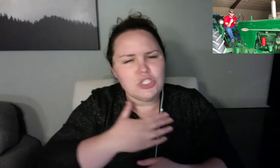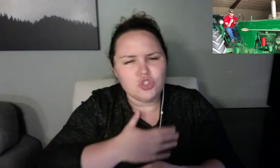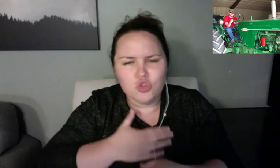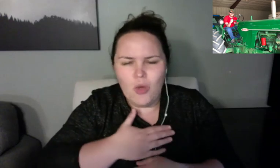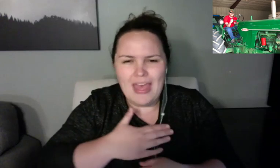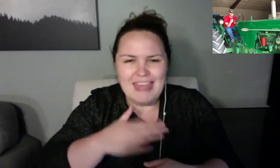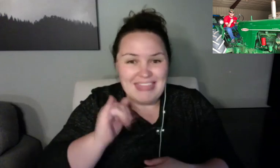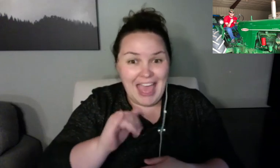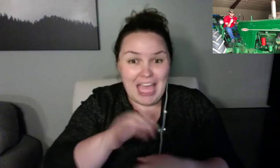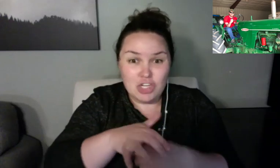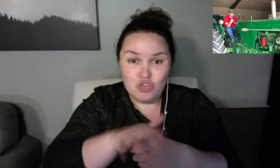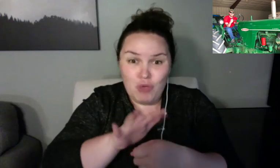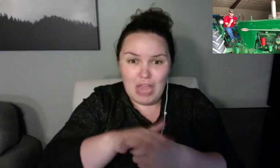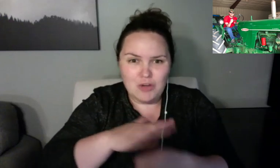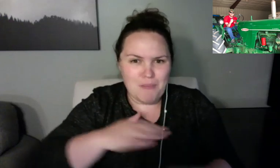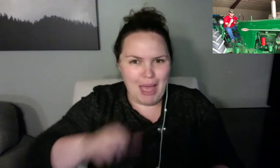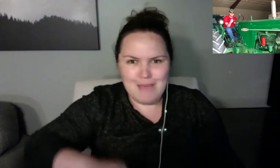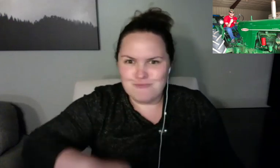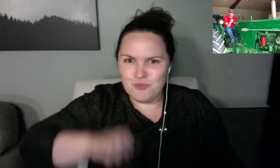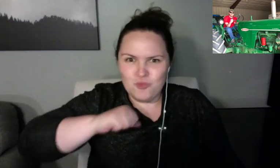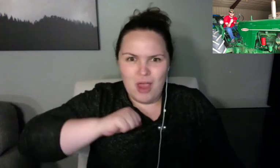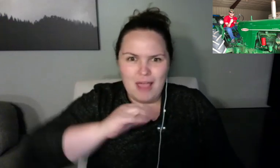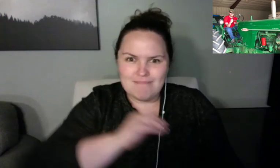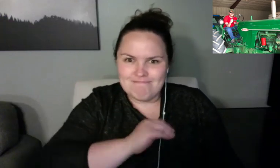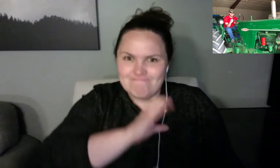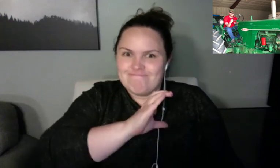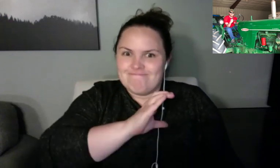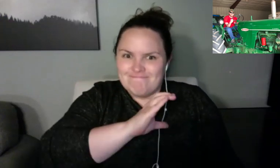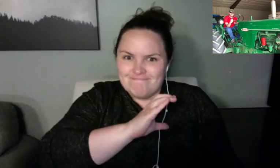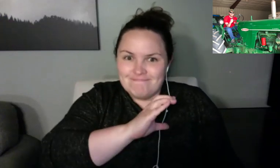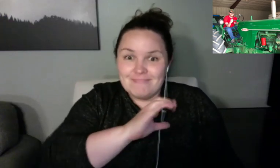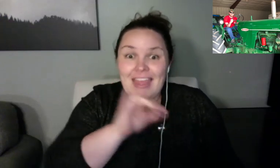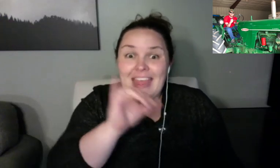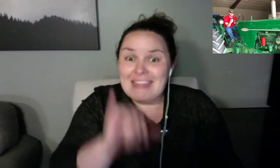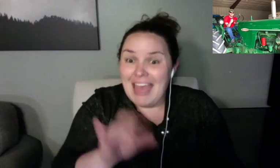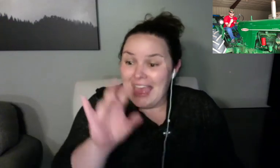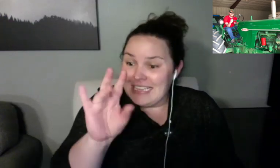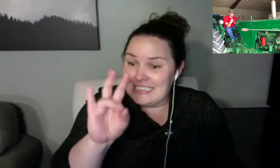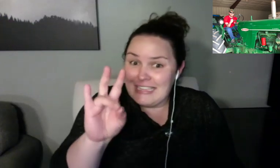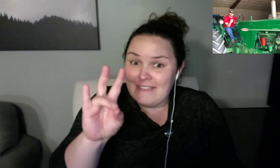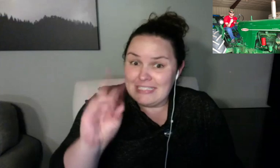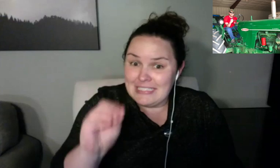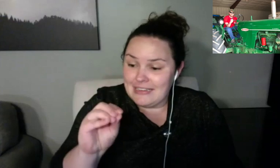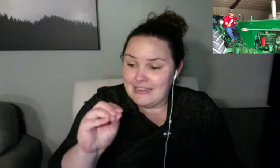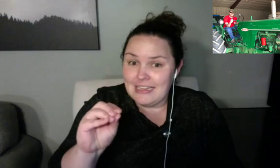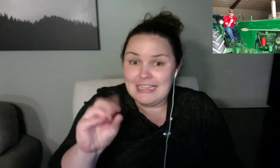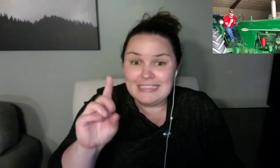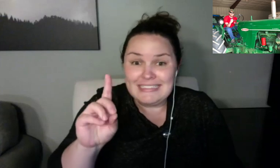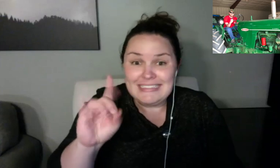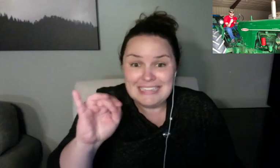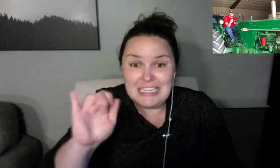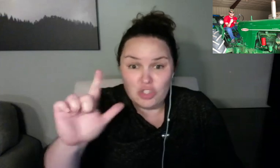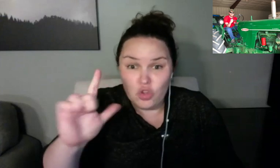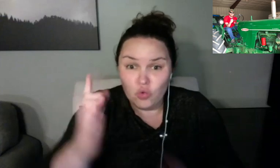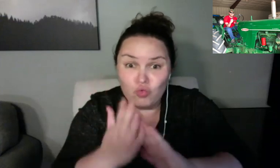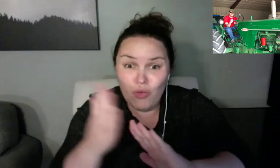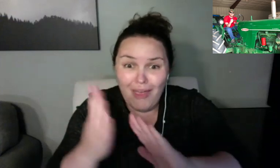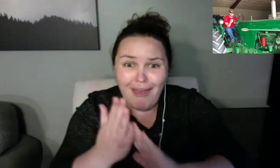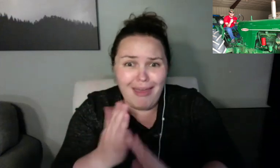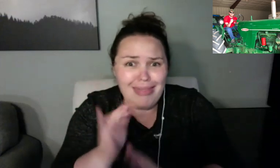I'm about five miles from Iowa School for the Deaf. Okay. Right on I80? Tyler: Yeah. Yeah.